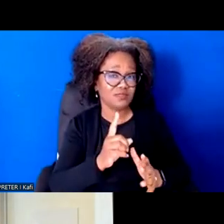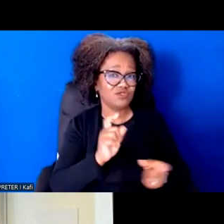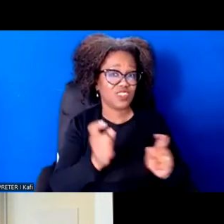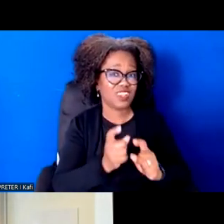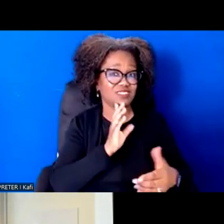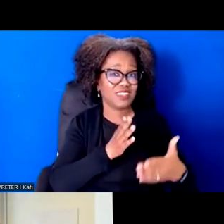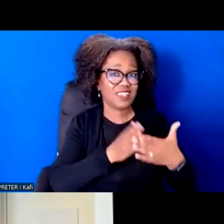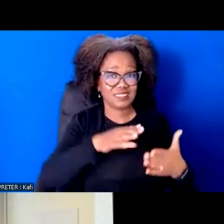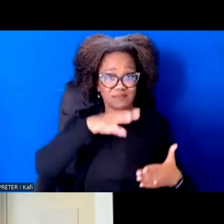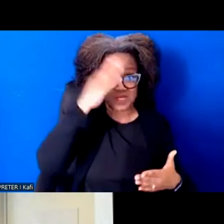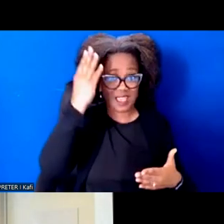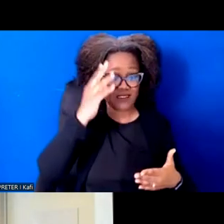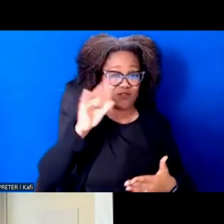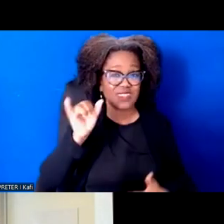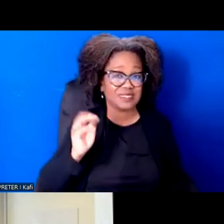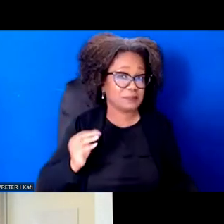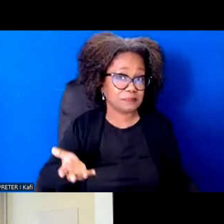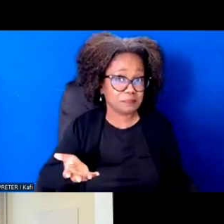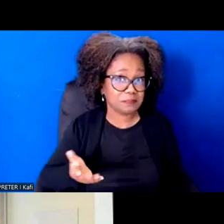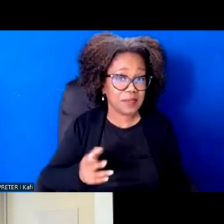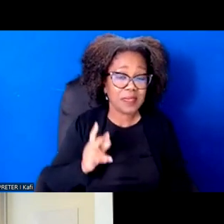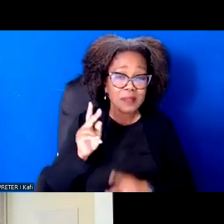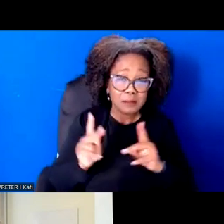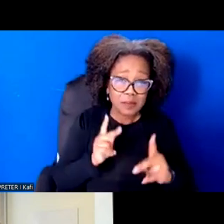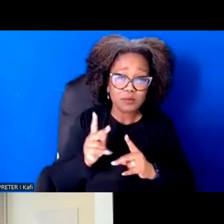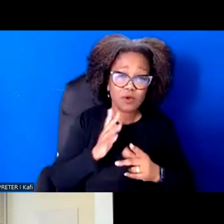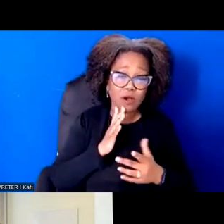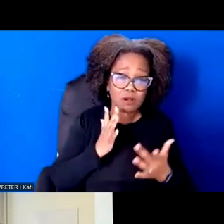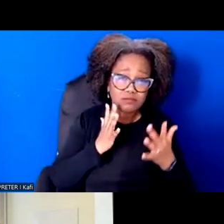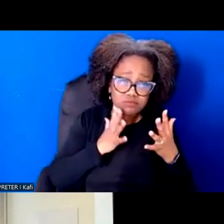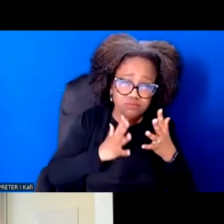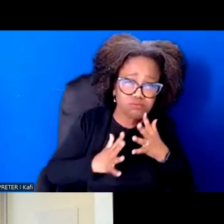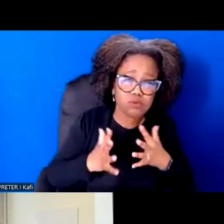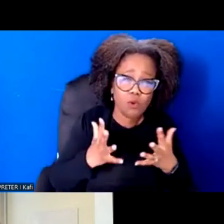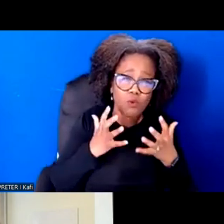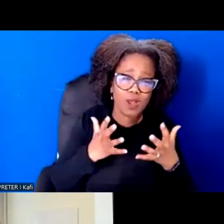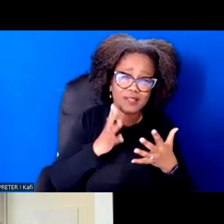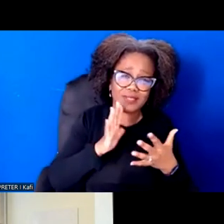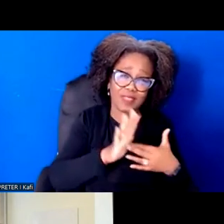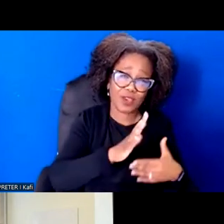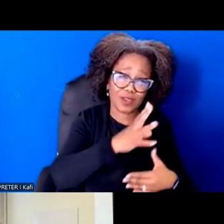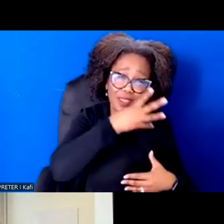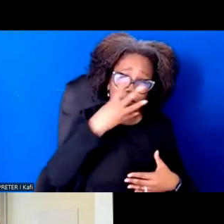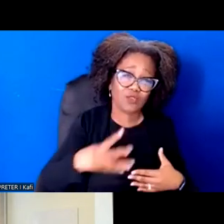People are hungry for their immigrant families to be respected and fully accepted.